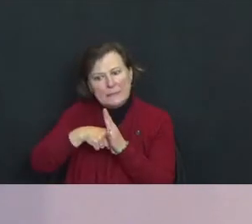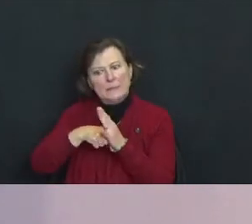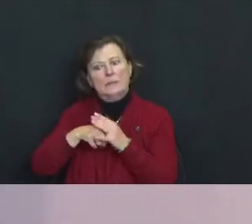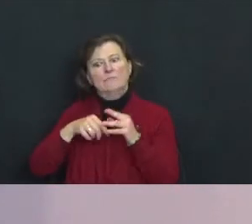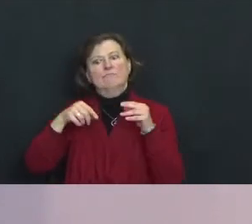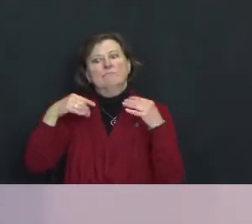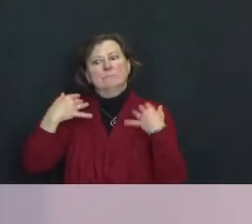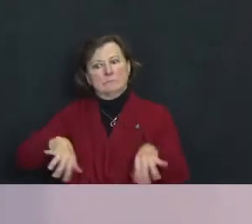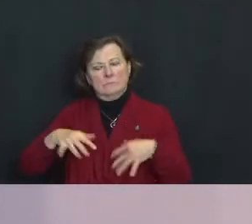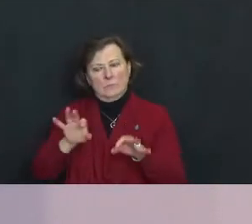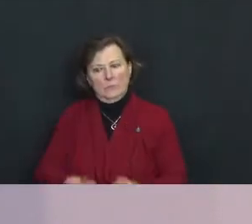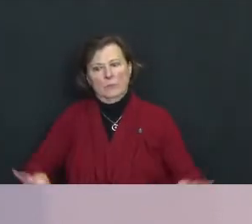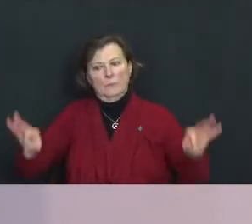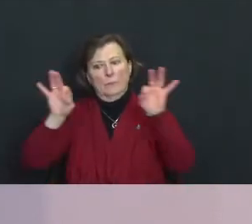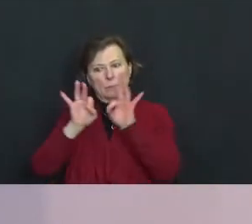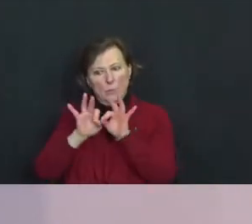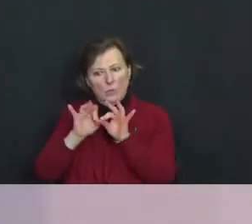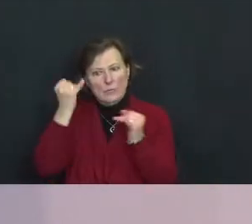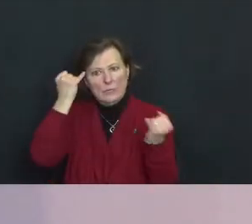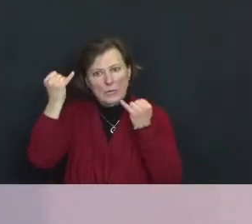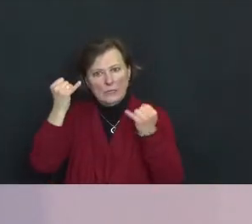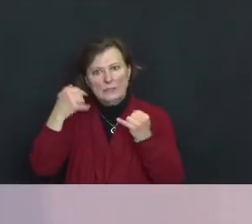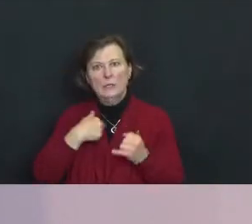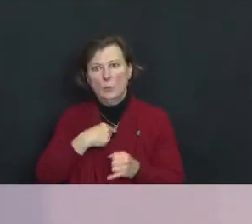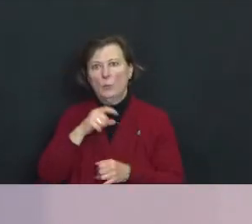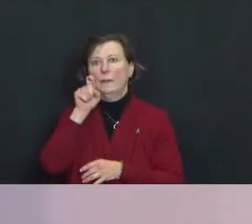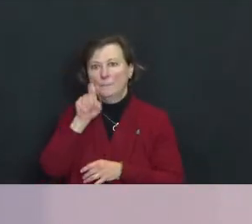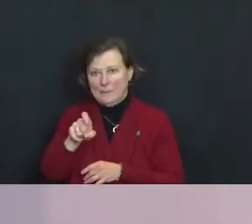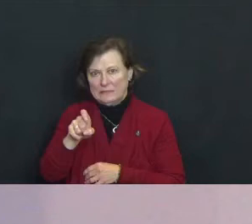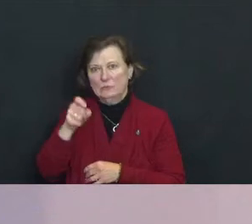that I think we're called to envision.